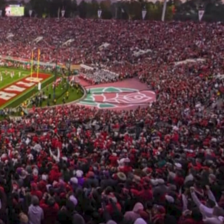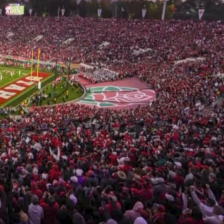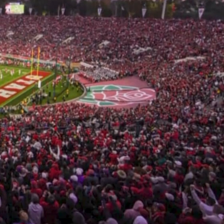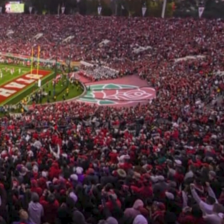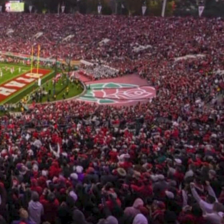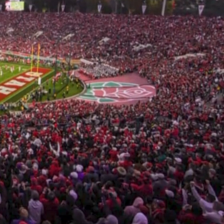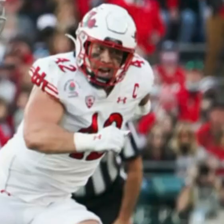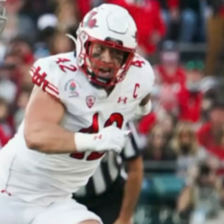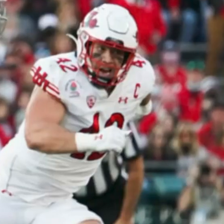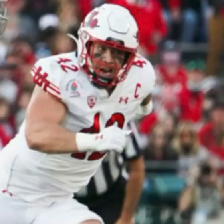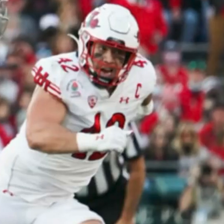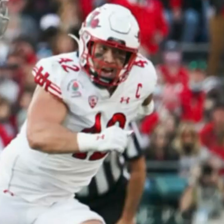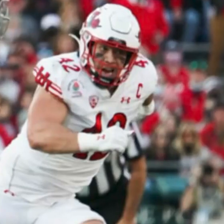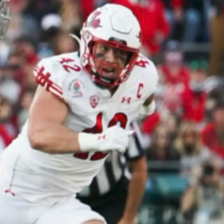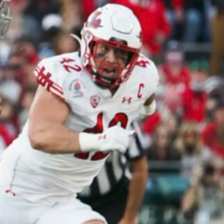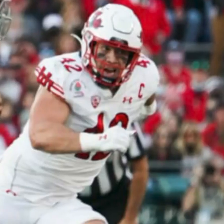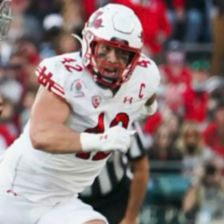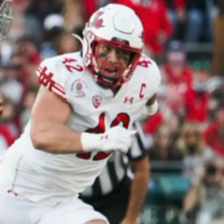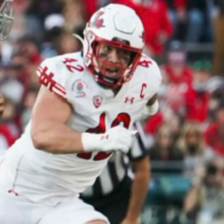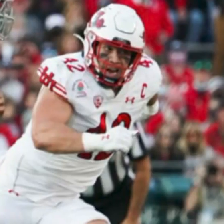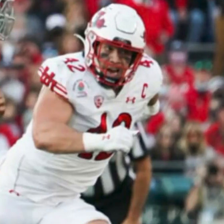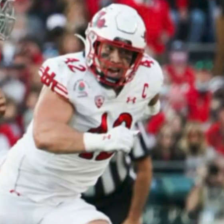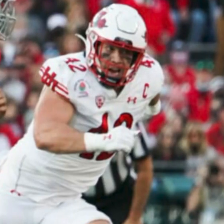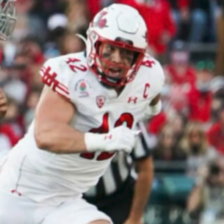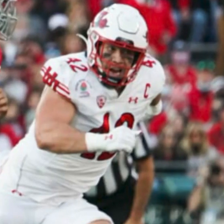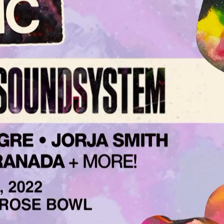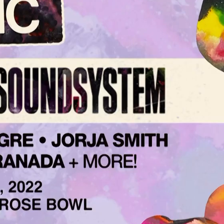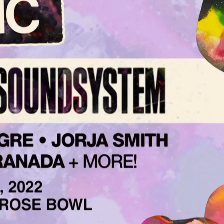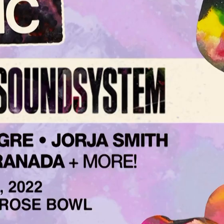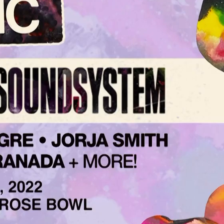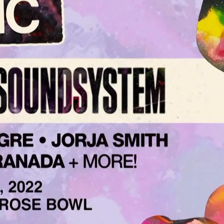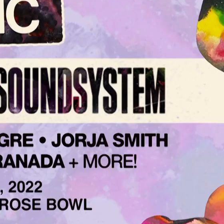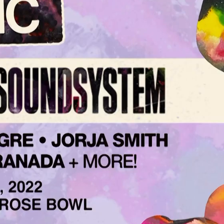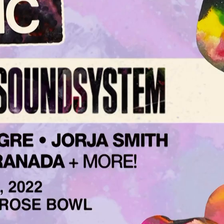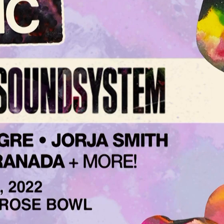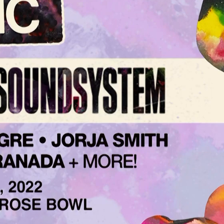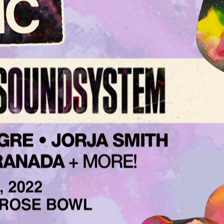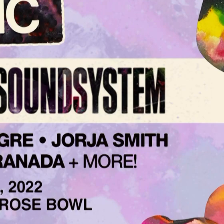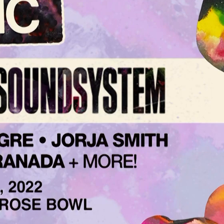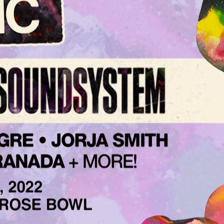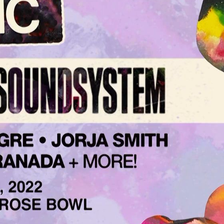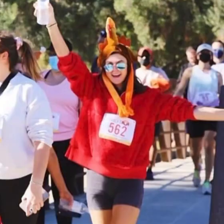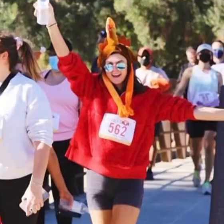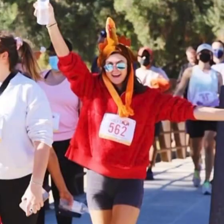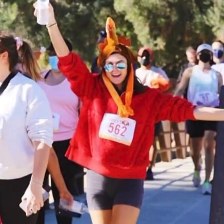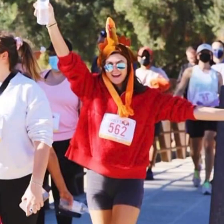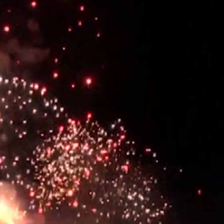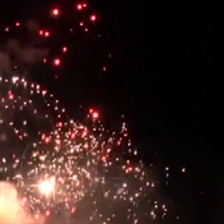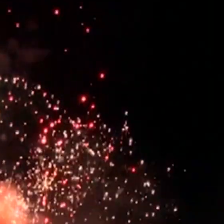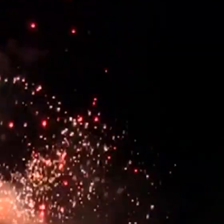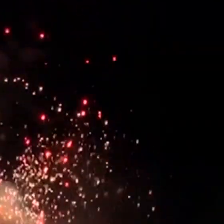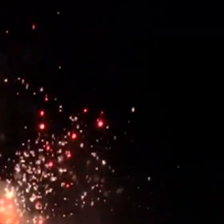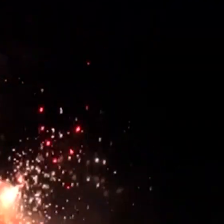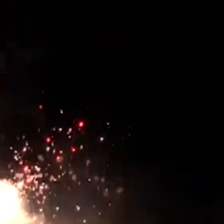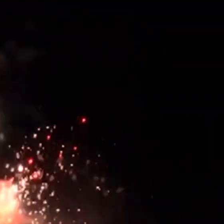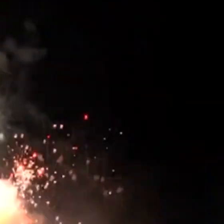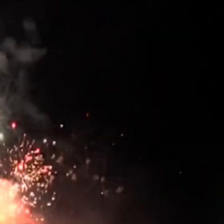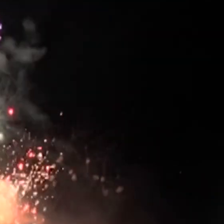state and utah for an epic return of the annual rose bowl game in addition to hosting a number of concerts sporting